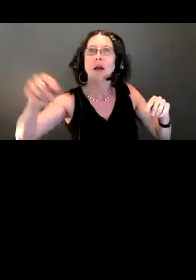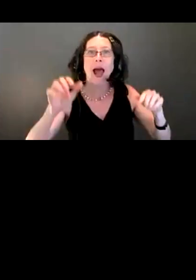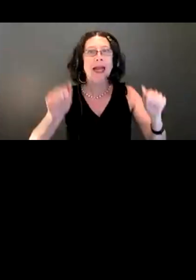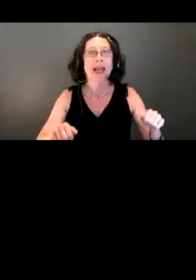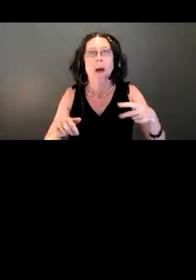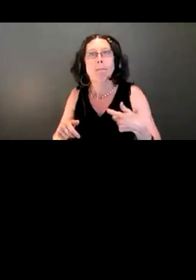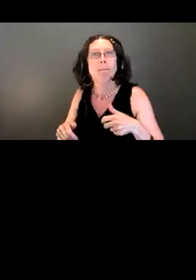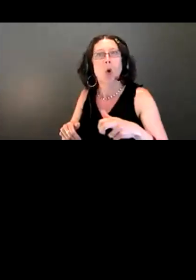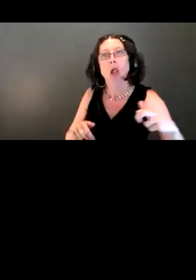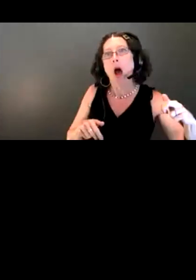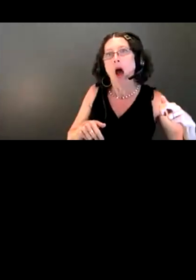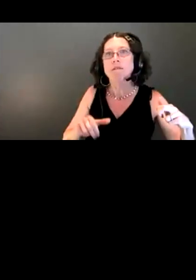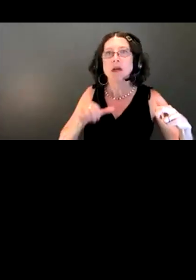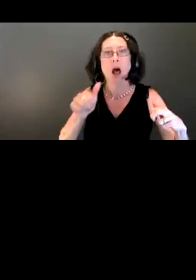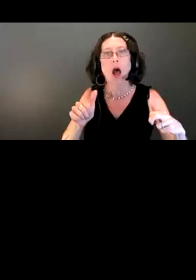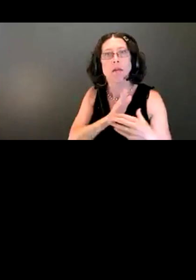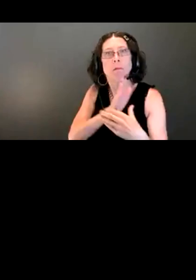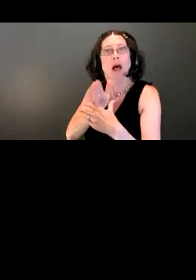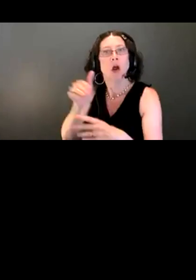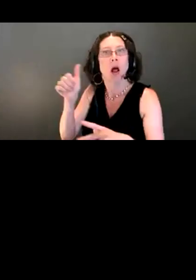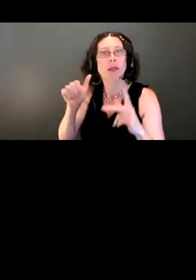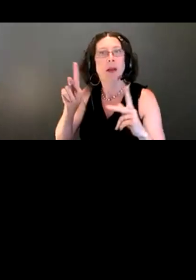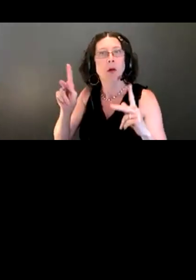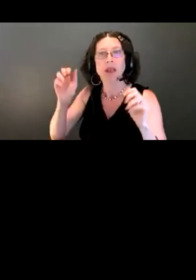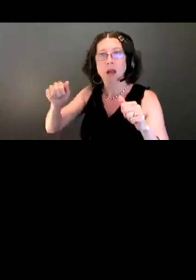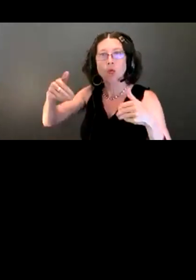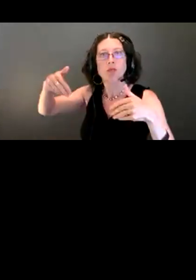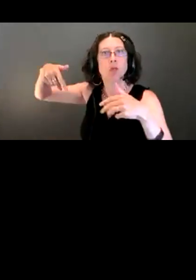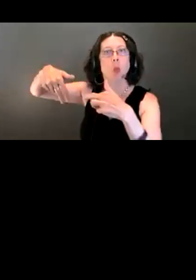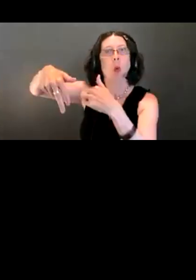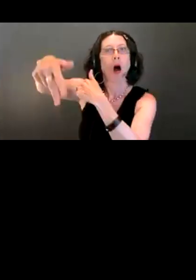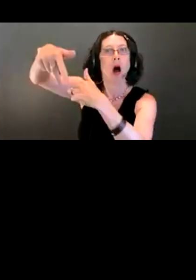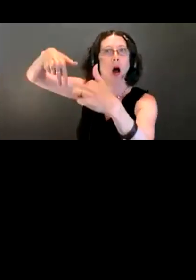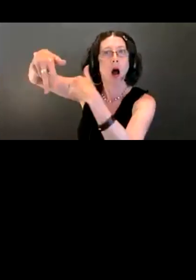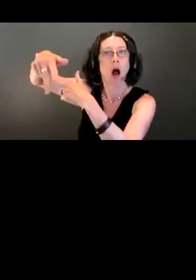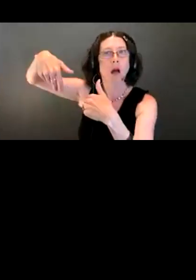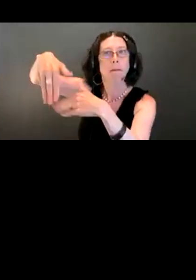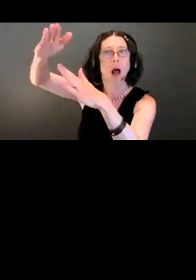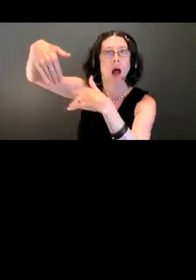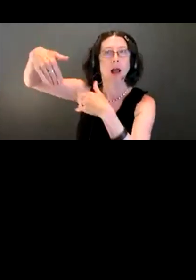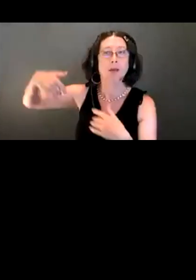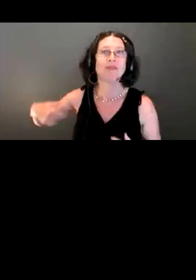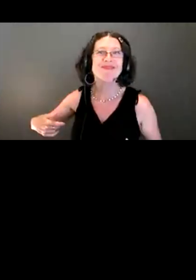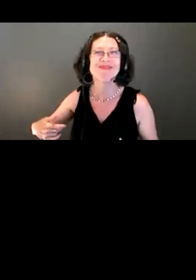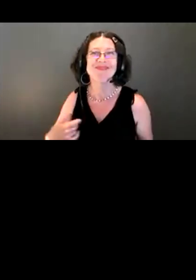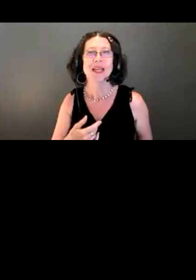way. That's something that we may have thought of, or maybe we didn't. It's important to hear from you kind of those things that matter to you.